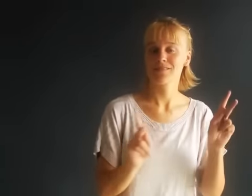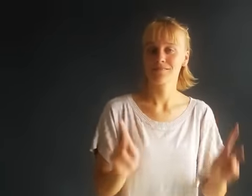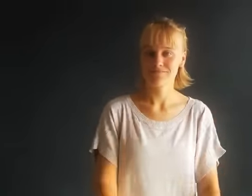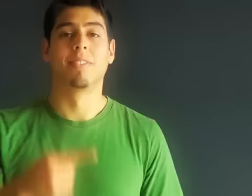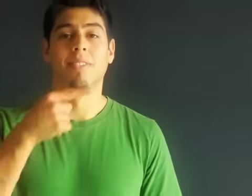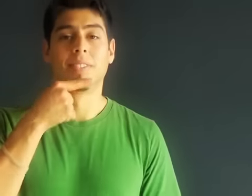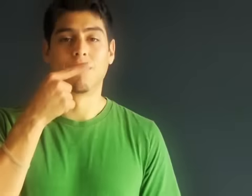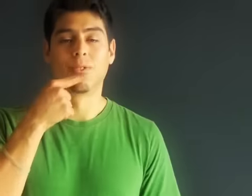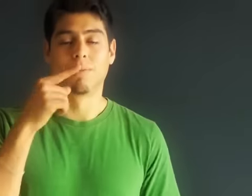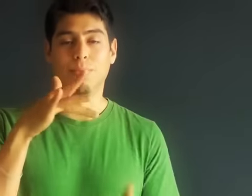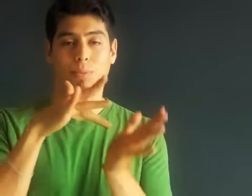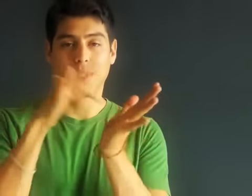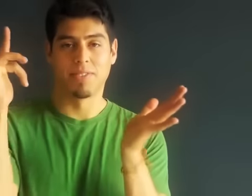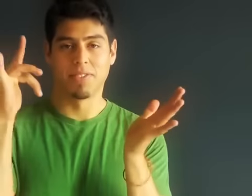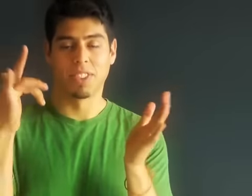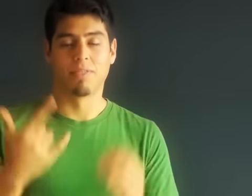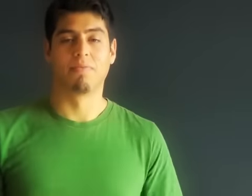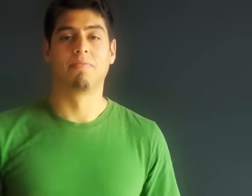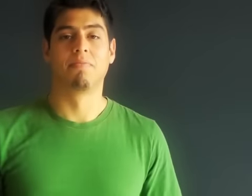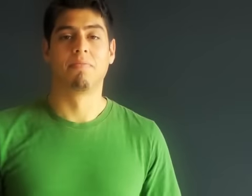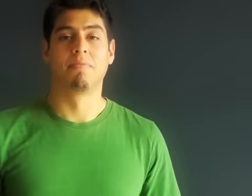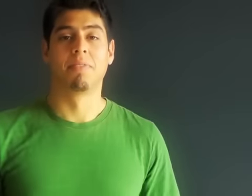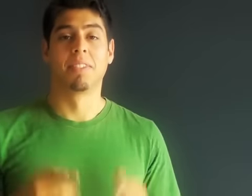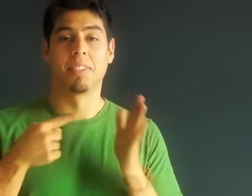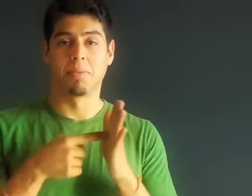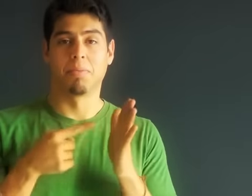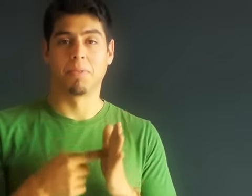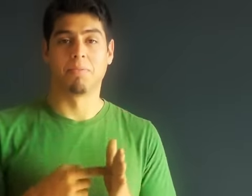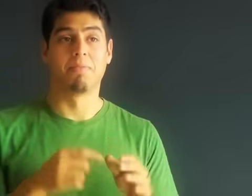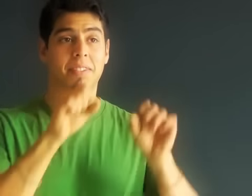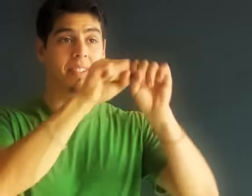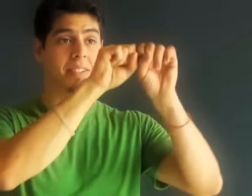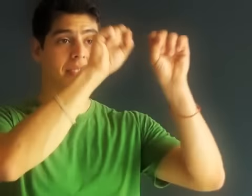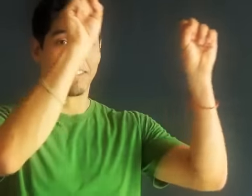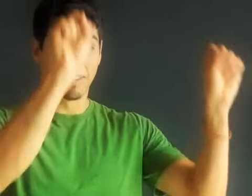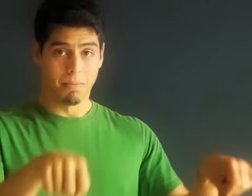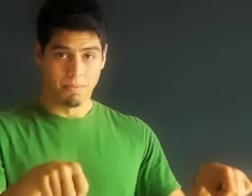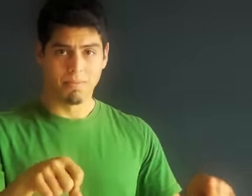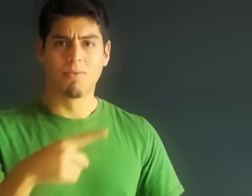An example of hearing privilege is when the system